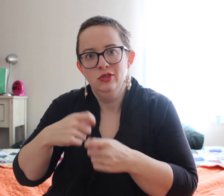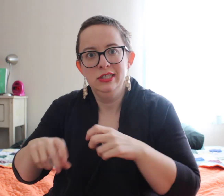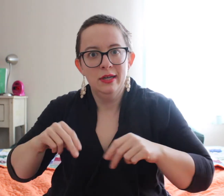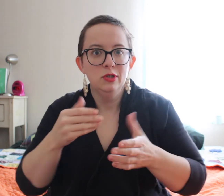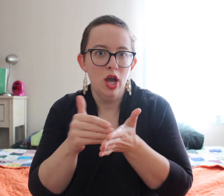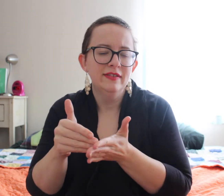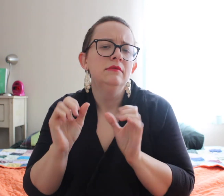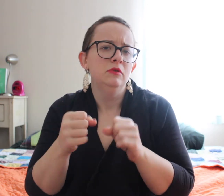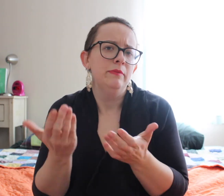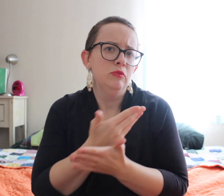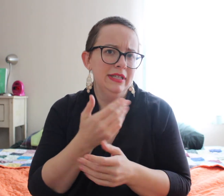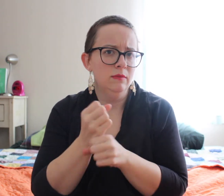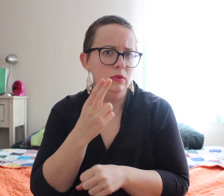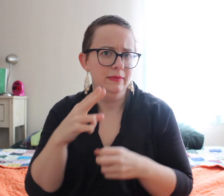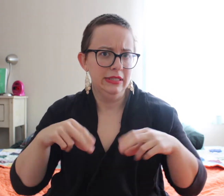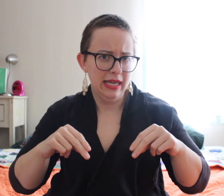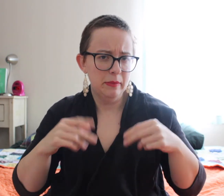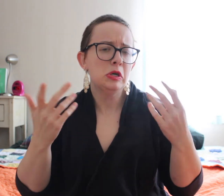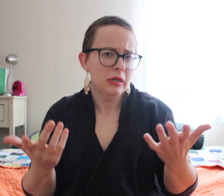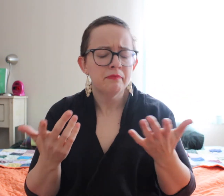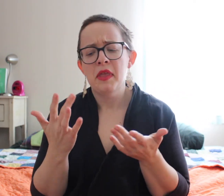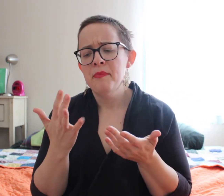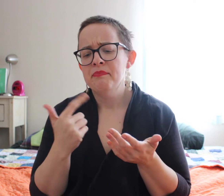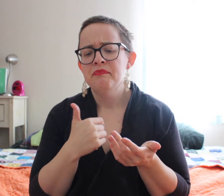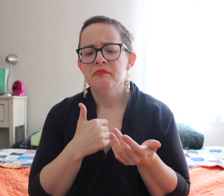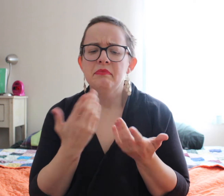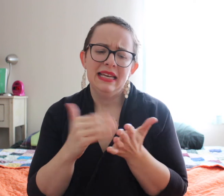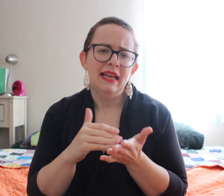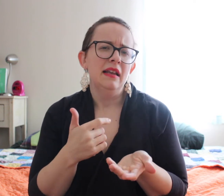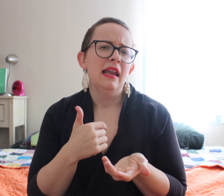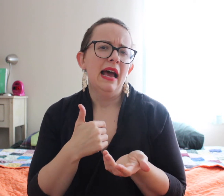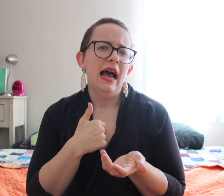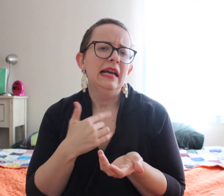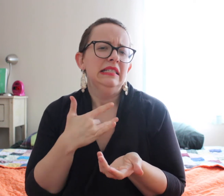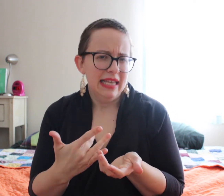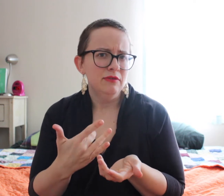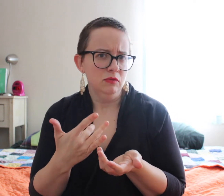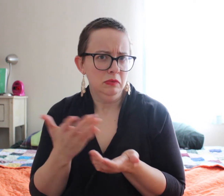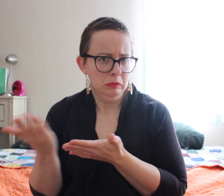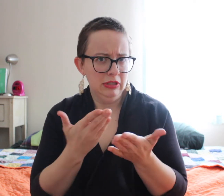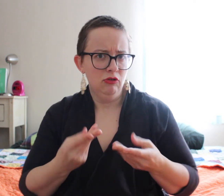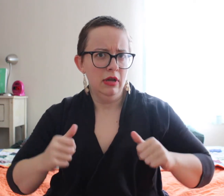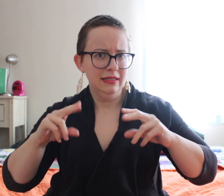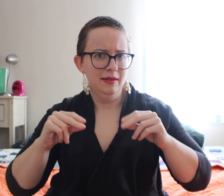or do something where you're gonna need to be changing diapers often, you might want to bring some disposables. Um, again... I...